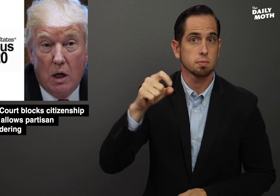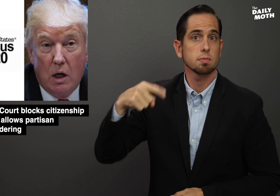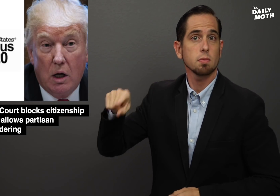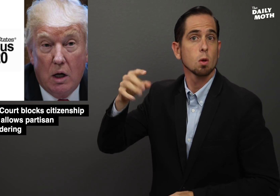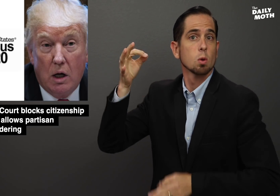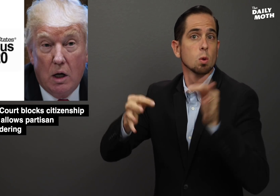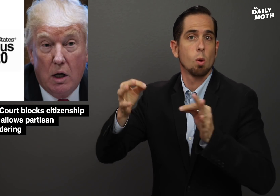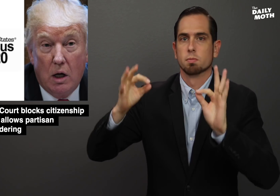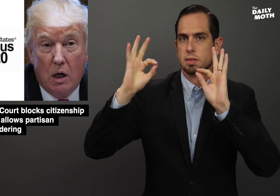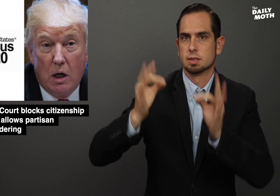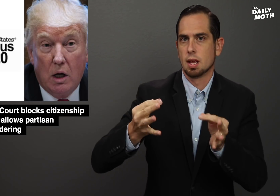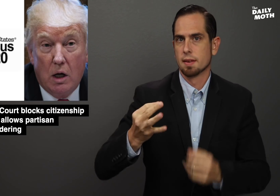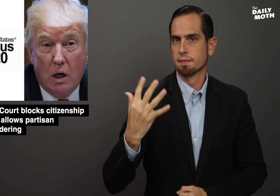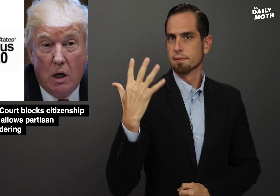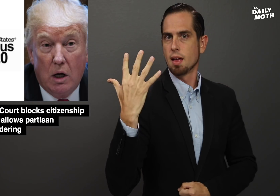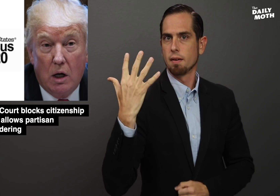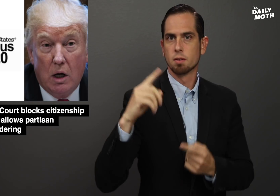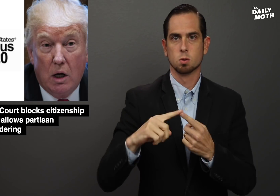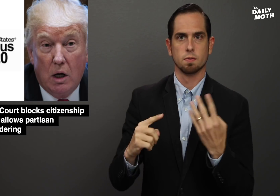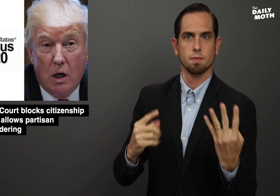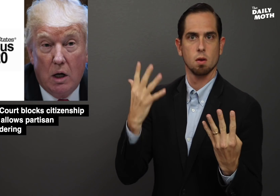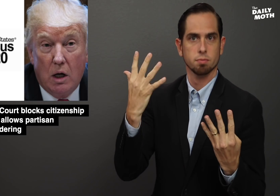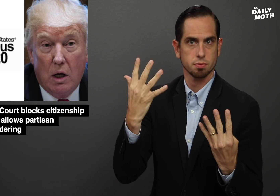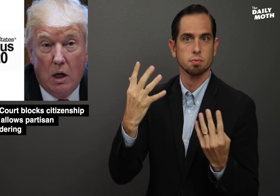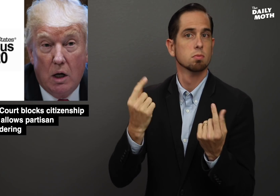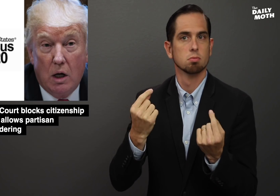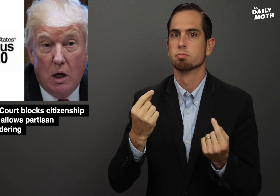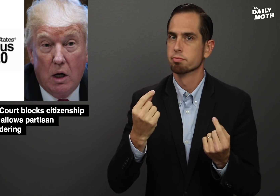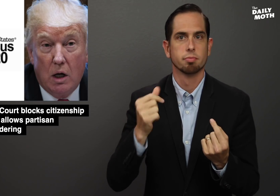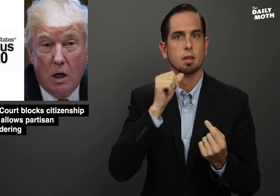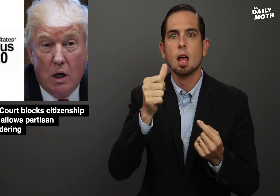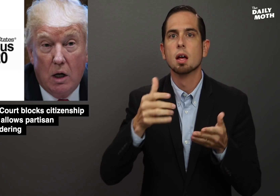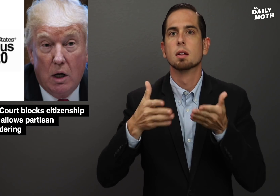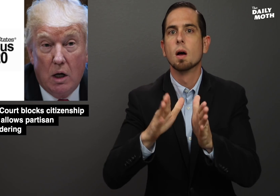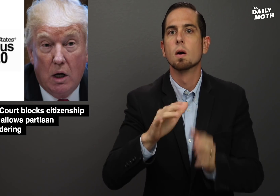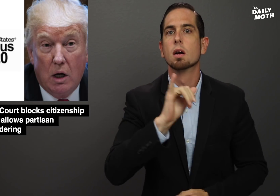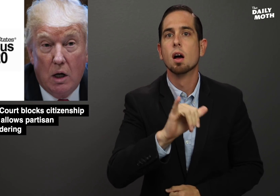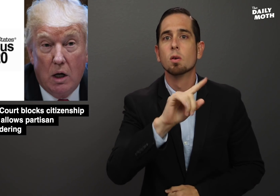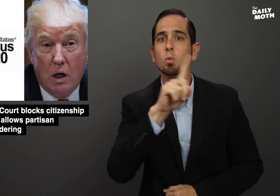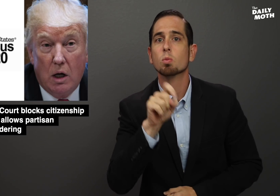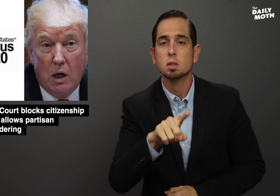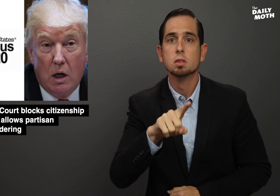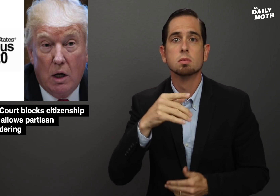The court decided 5-4 to not allow the question